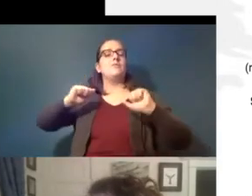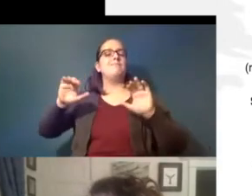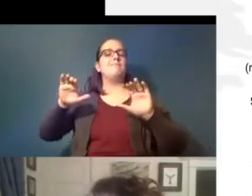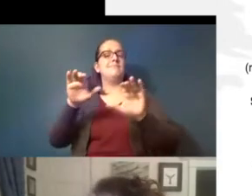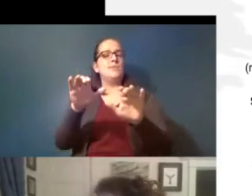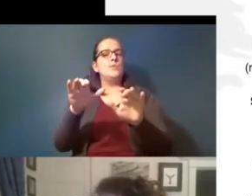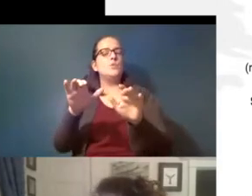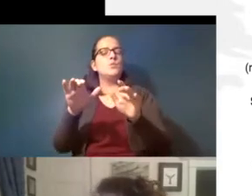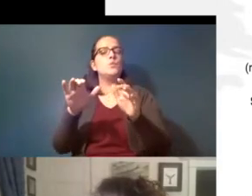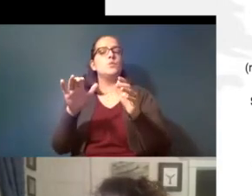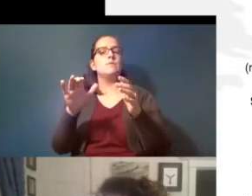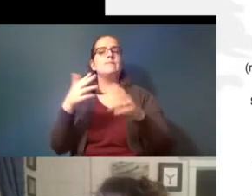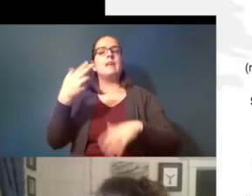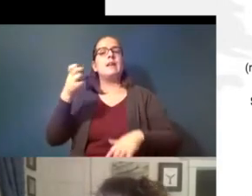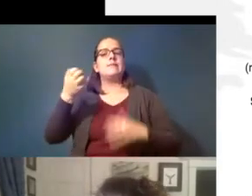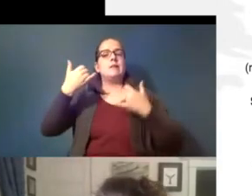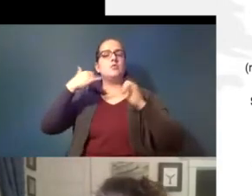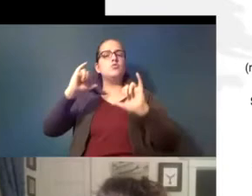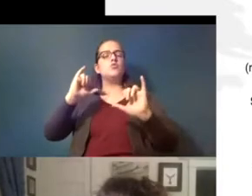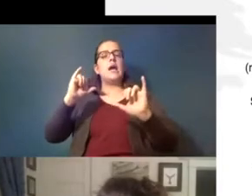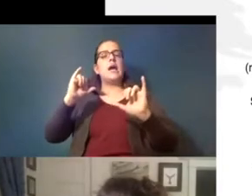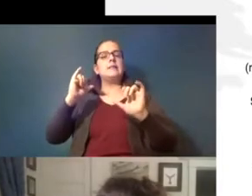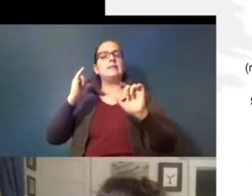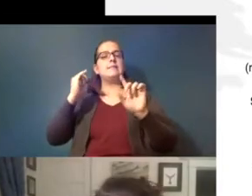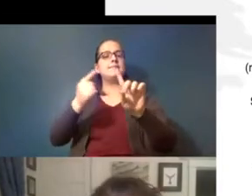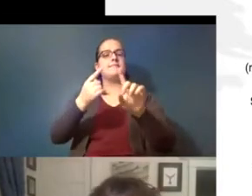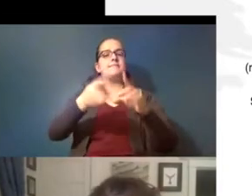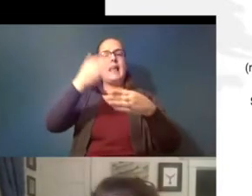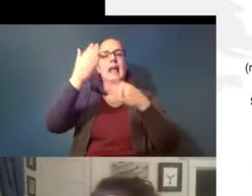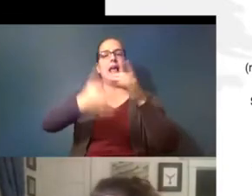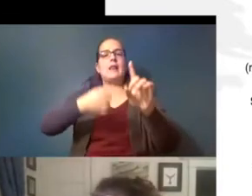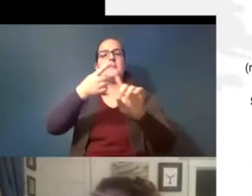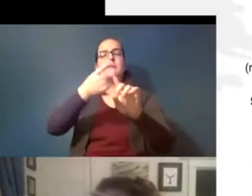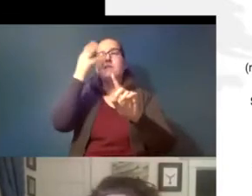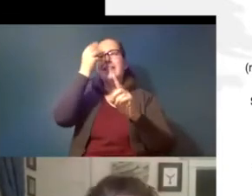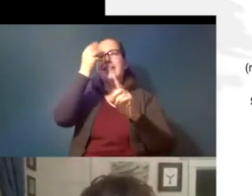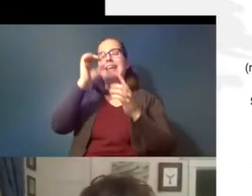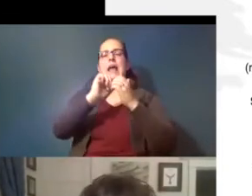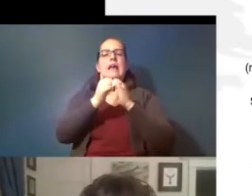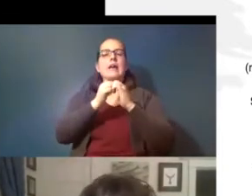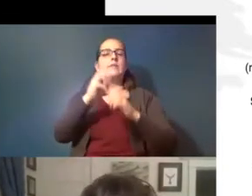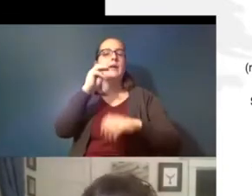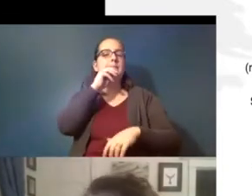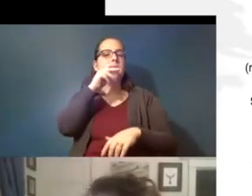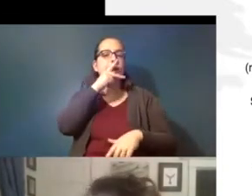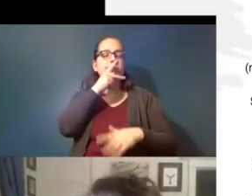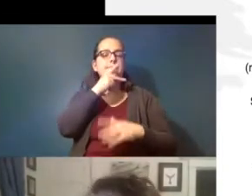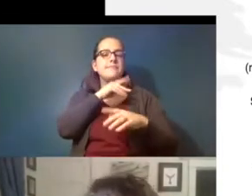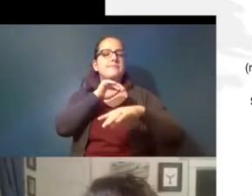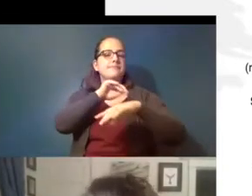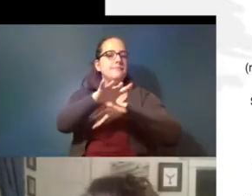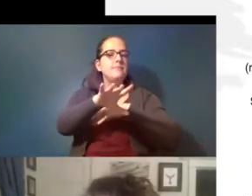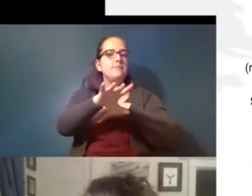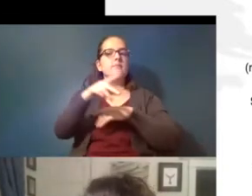is he's trying to get to an end point of thinking about how microplastics affect pacific herring